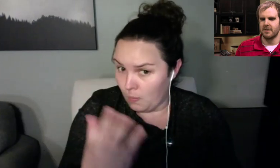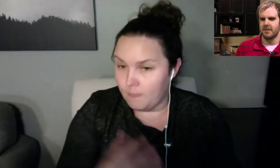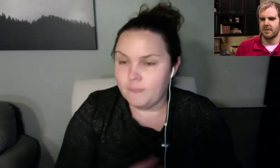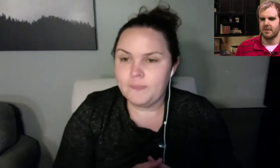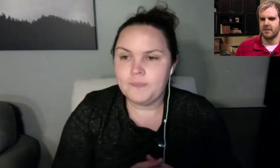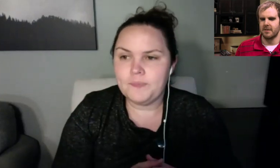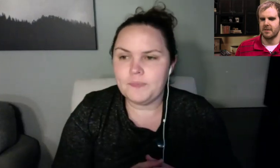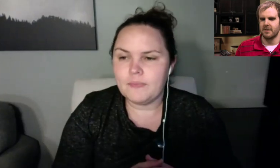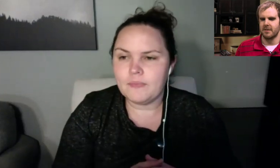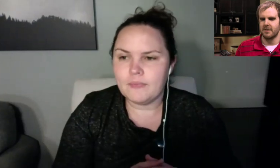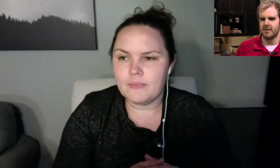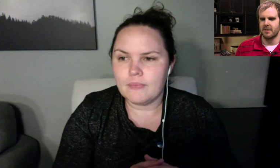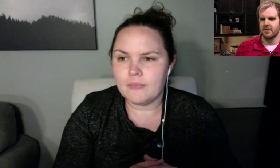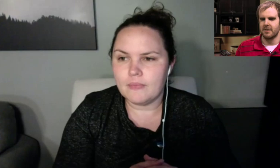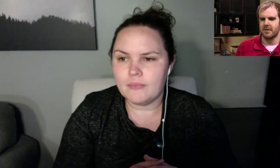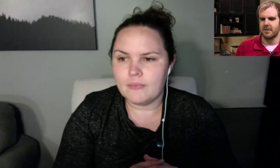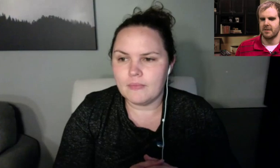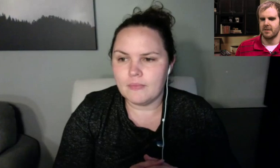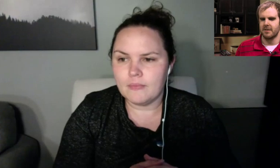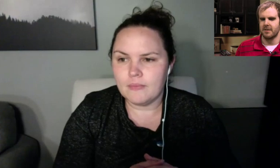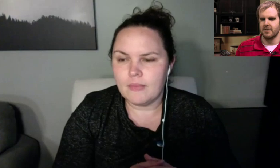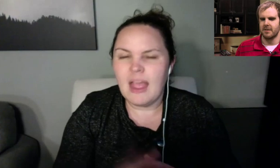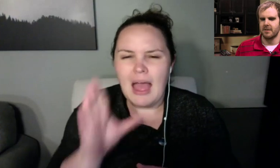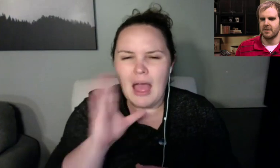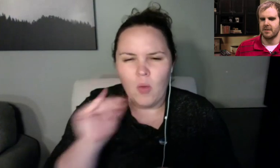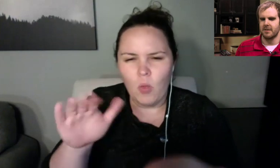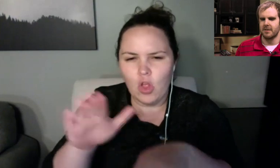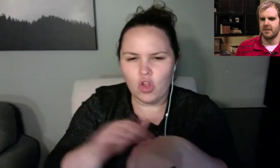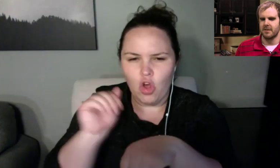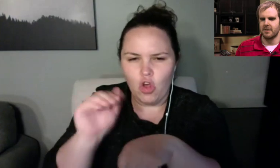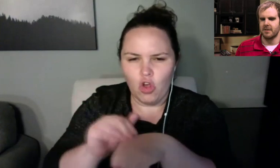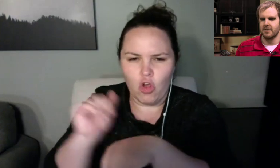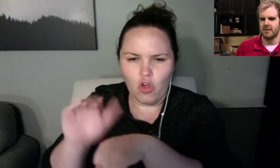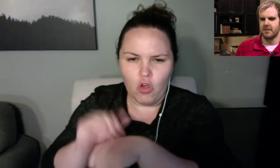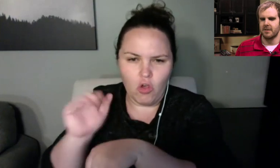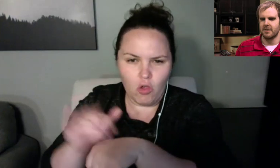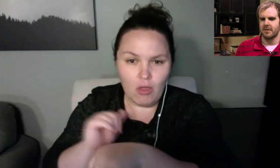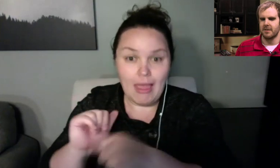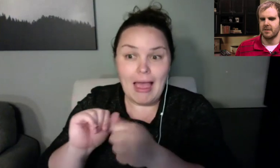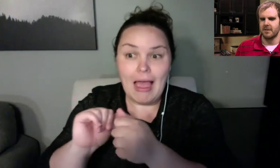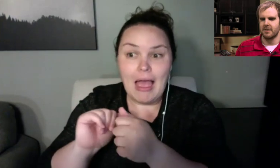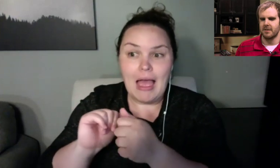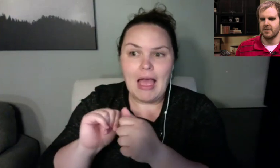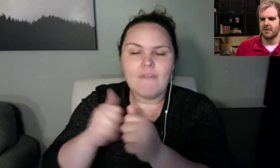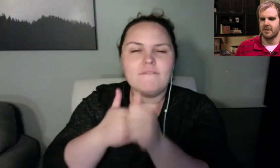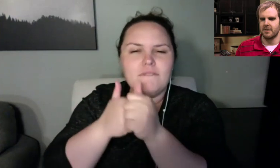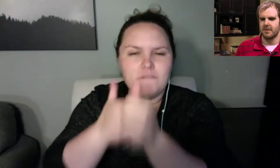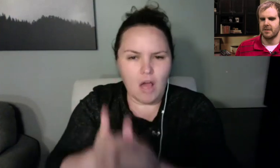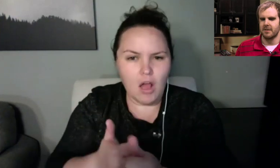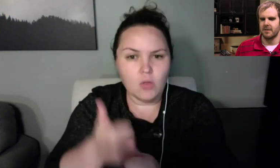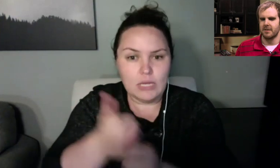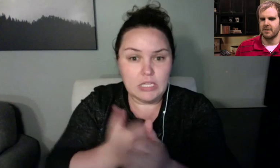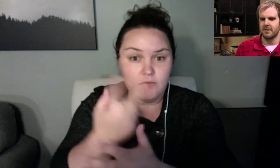I will call on each actor in the order in which they appear in the video to keep it